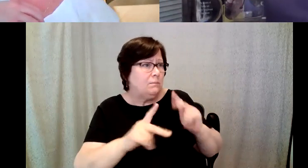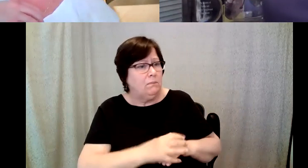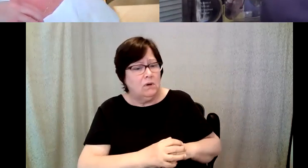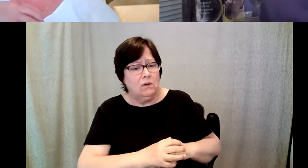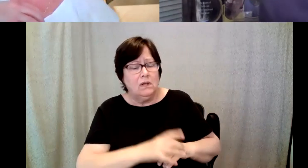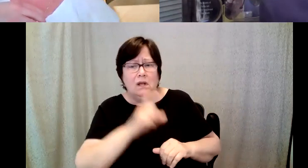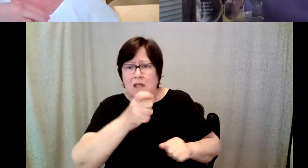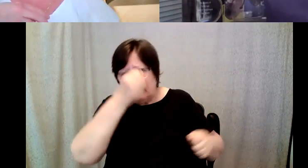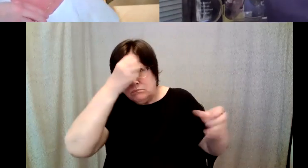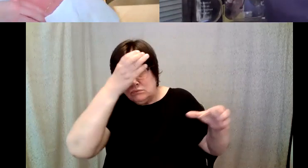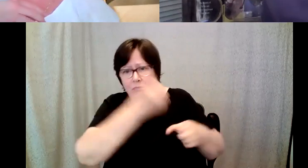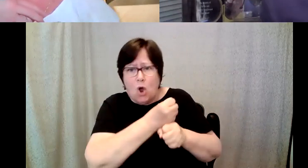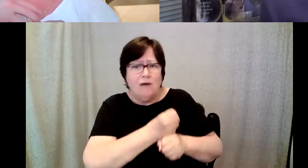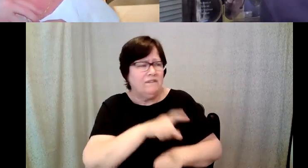learn how to use the register and things like that.